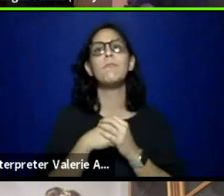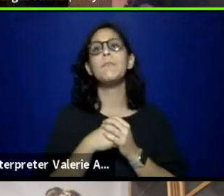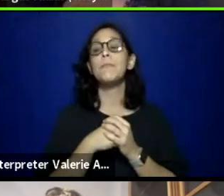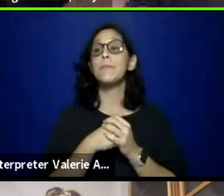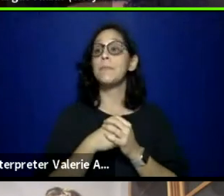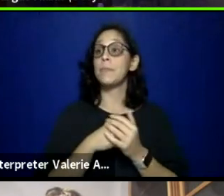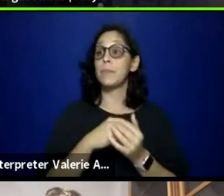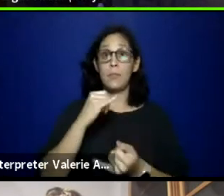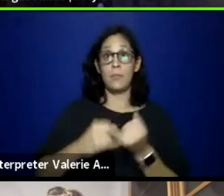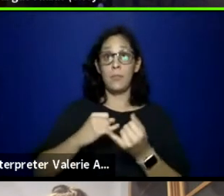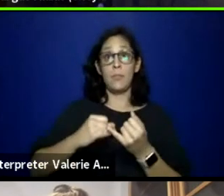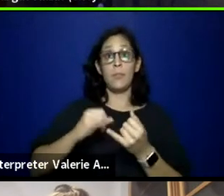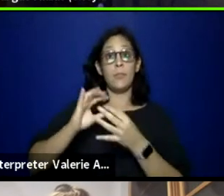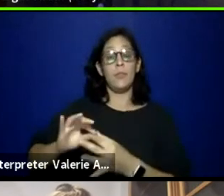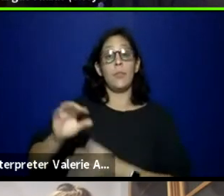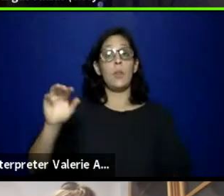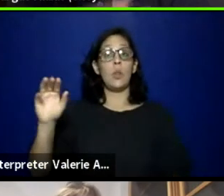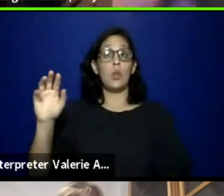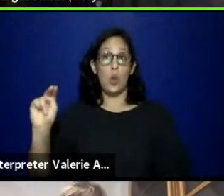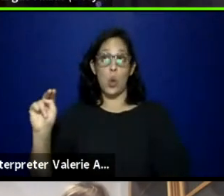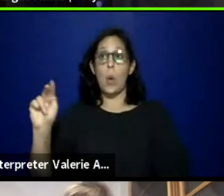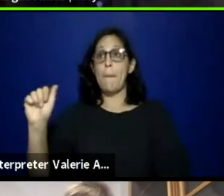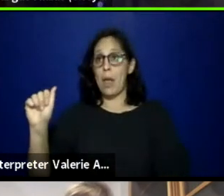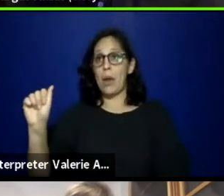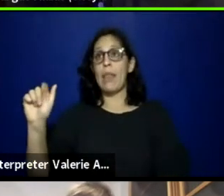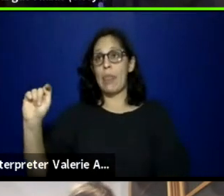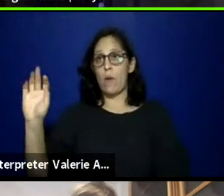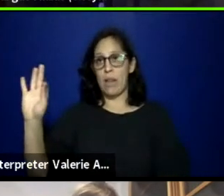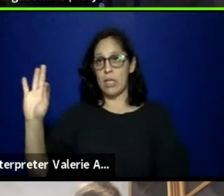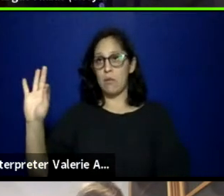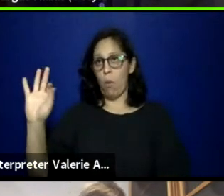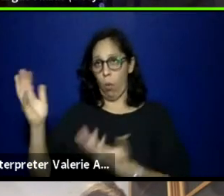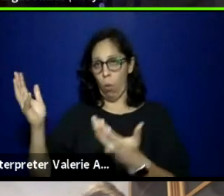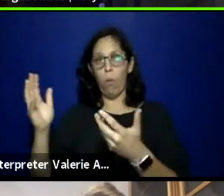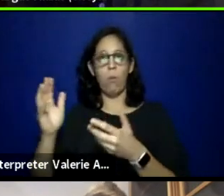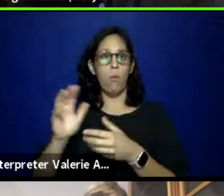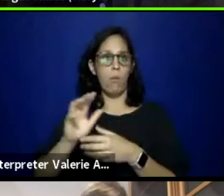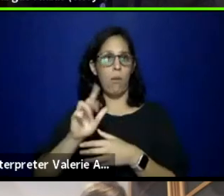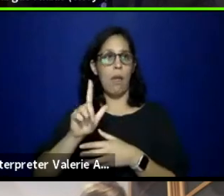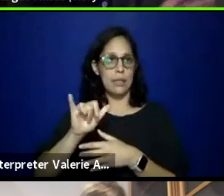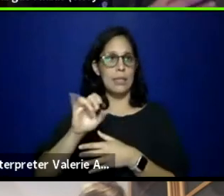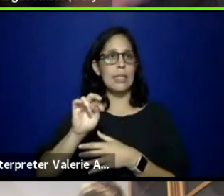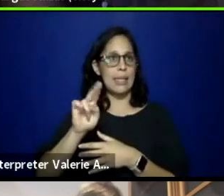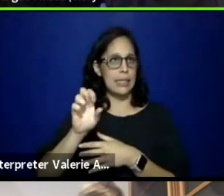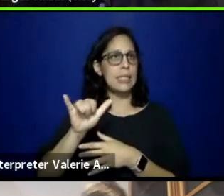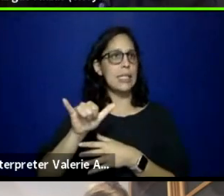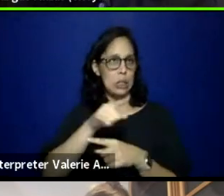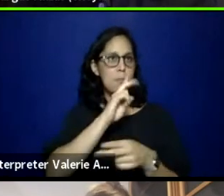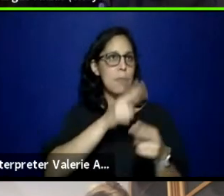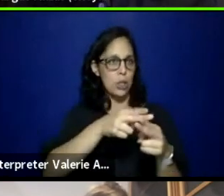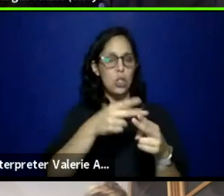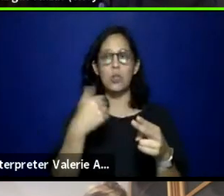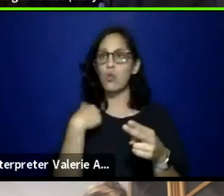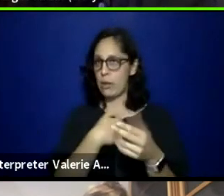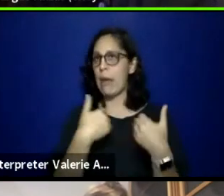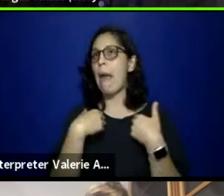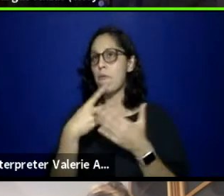about the New American Theater Festival, as Lyndsay had mentioned, we have programming throughout this last week.